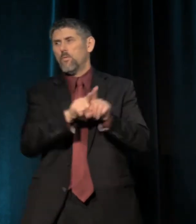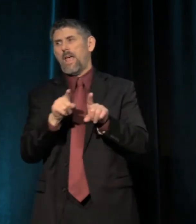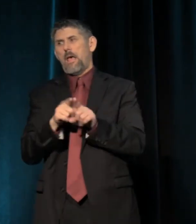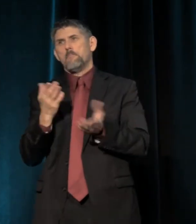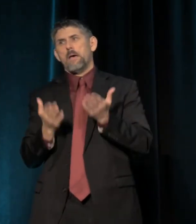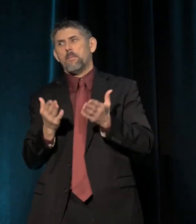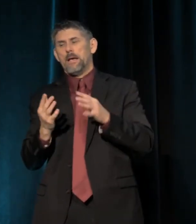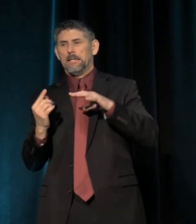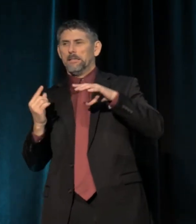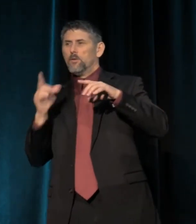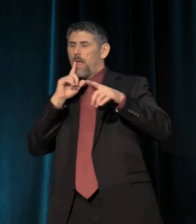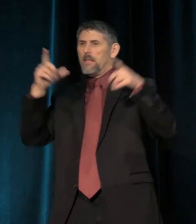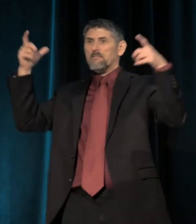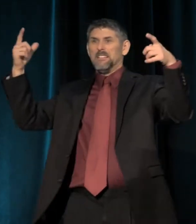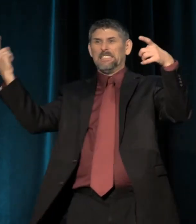A spiral down towards death.